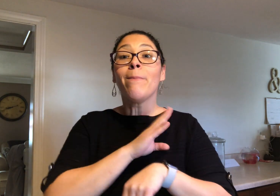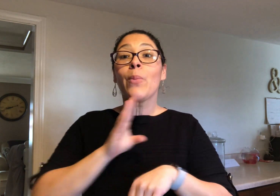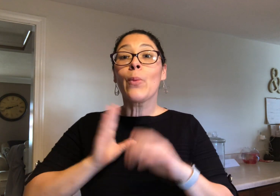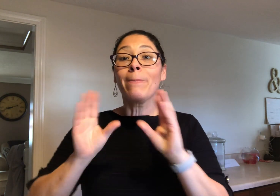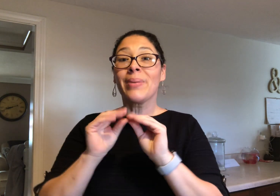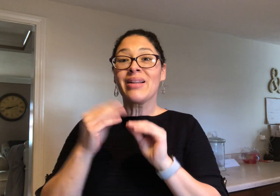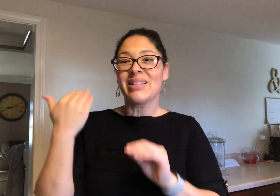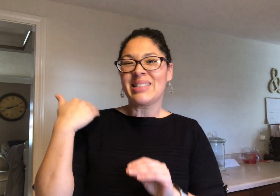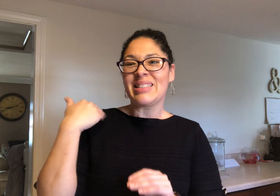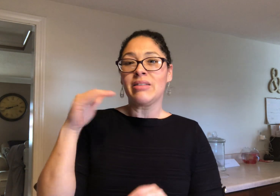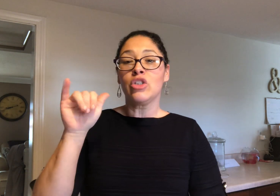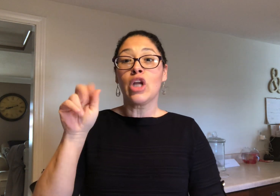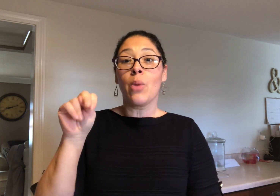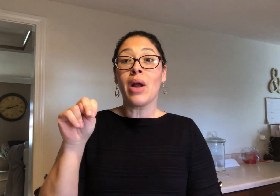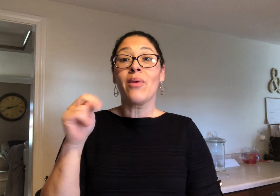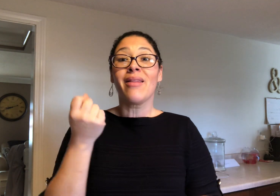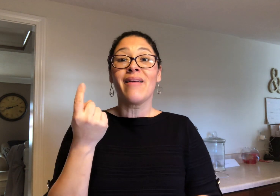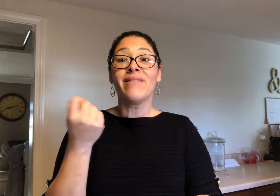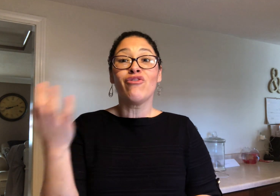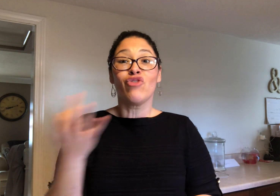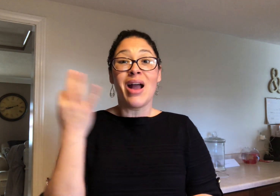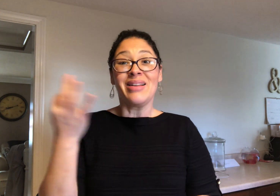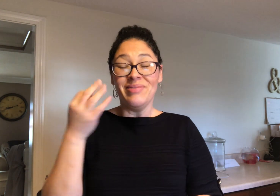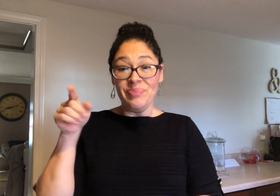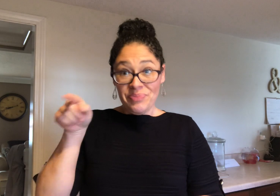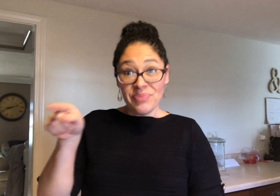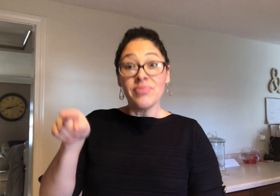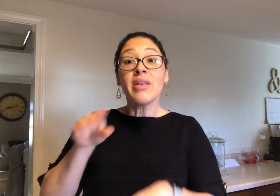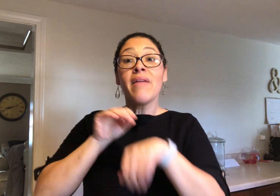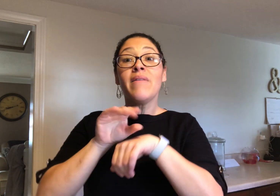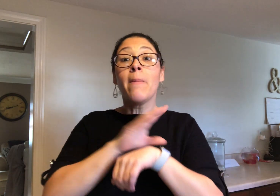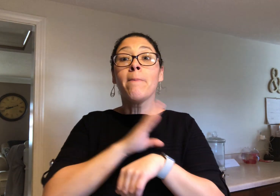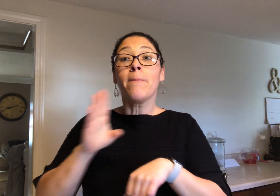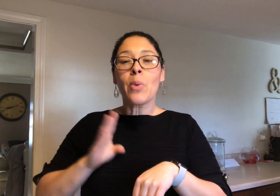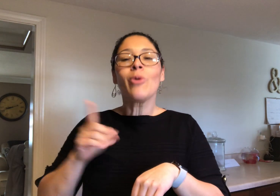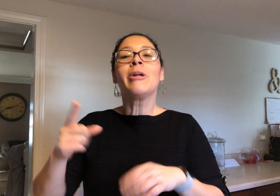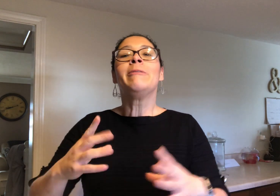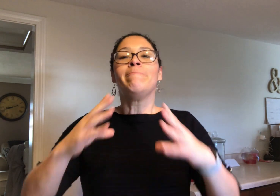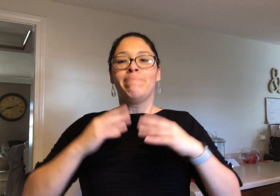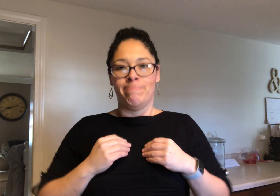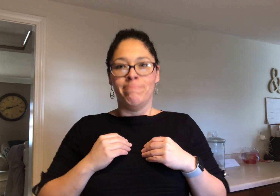The proposals were submitted to Connecticut Advisory Board for their approval.